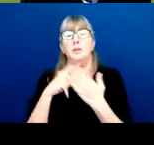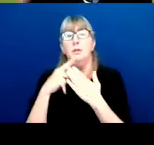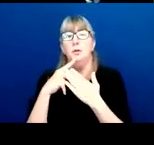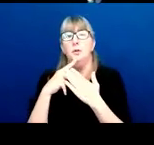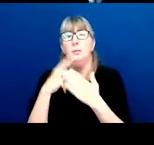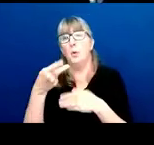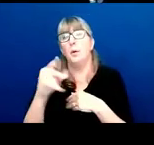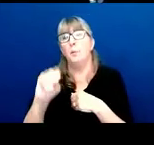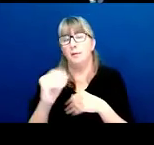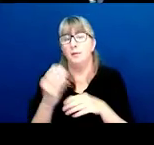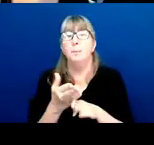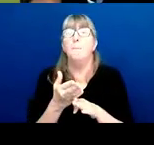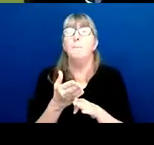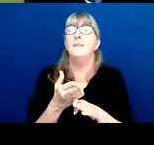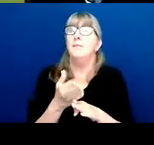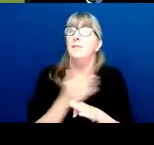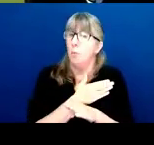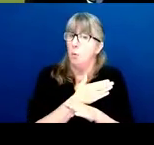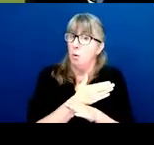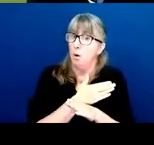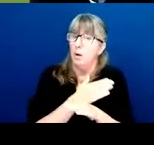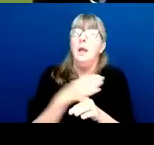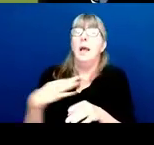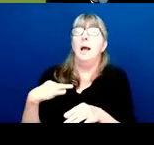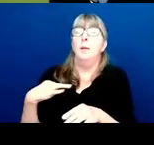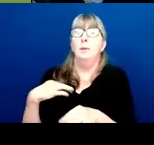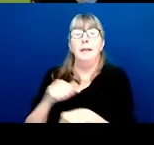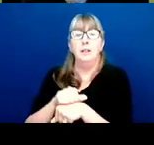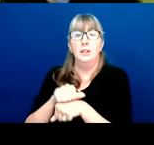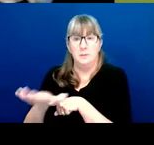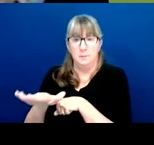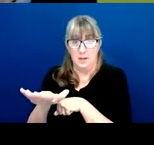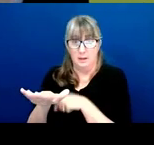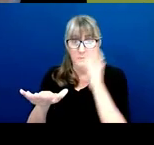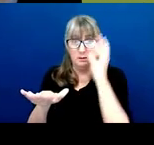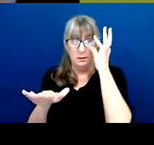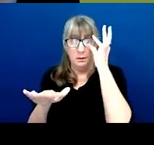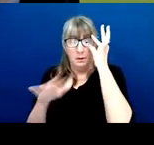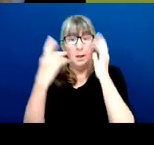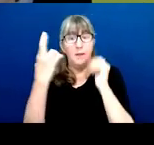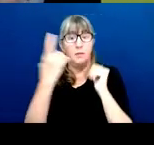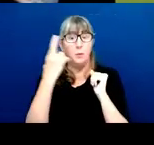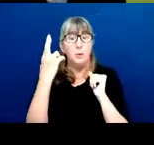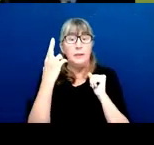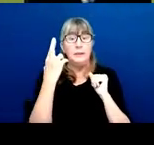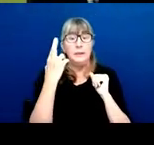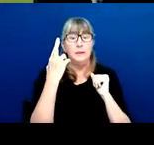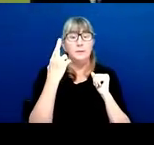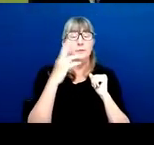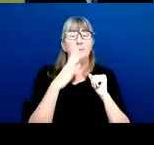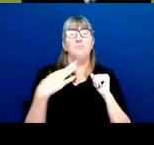before you submit your application. And the reason for that is that your application